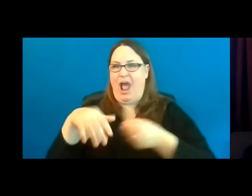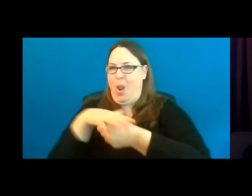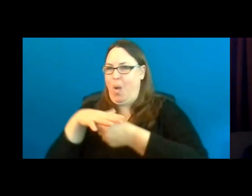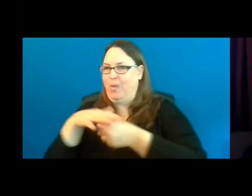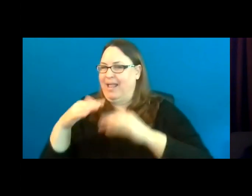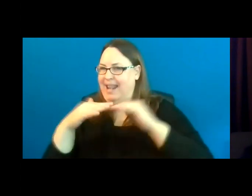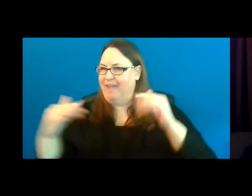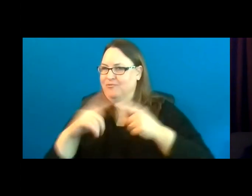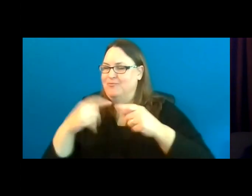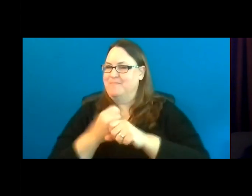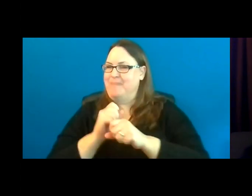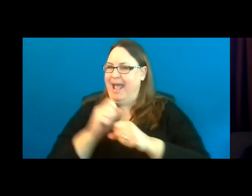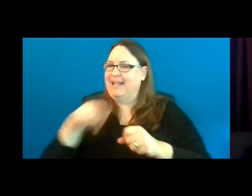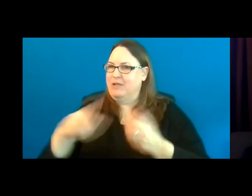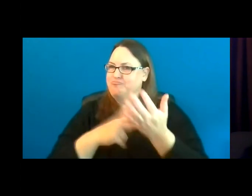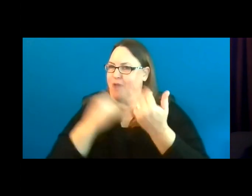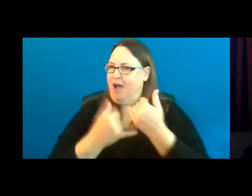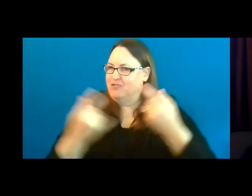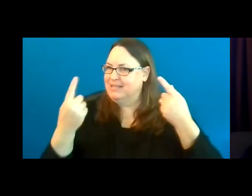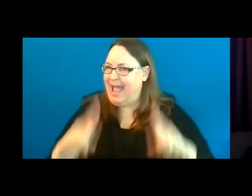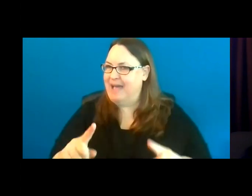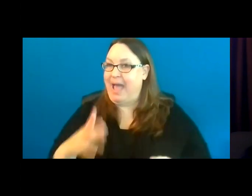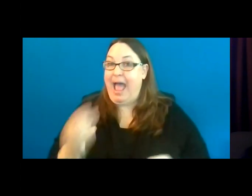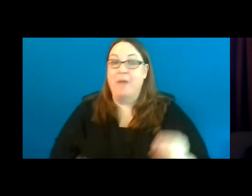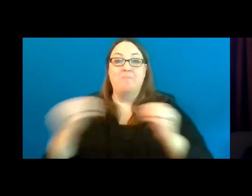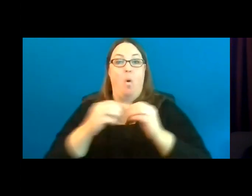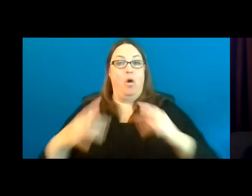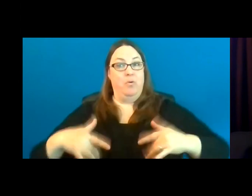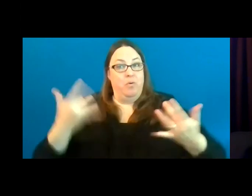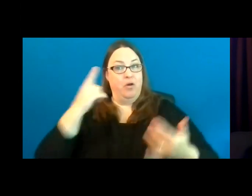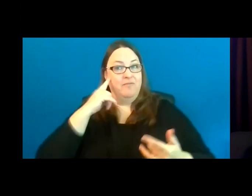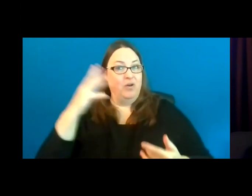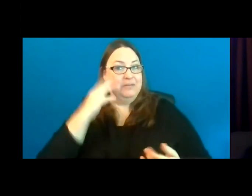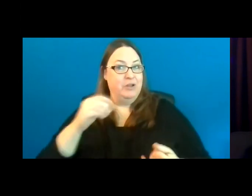We're even more excited about the experiences that are created for families and individuals.